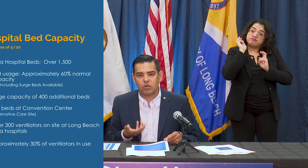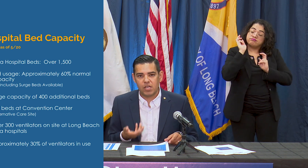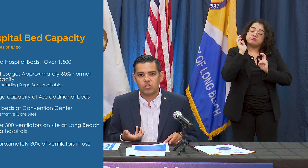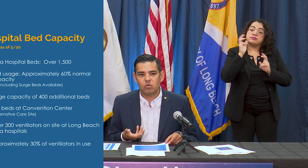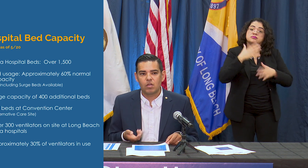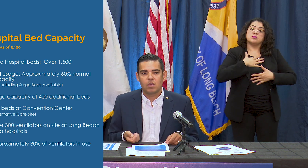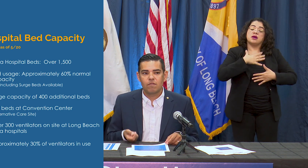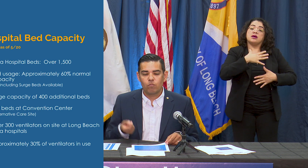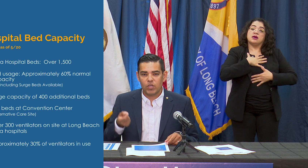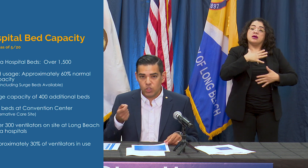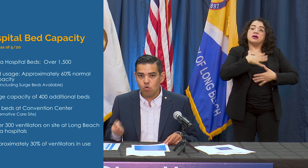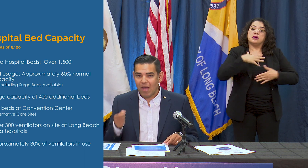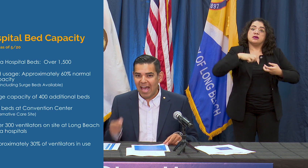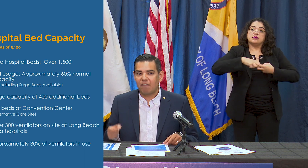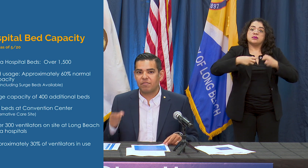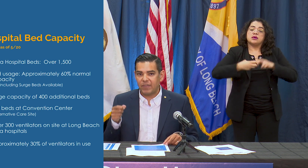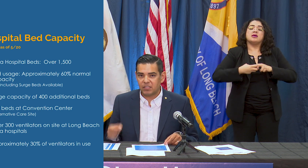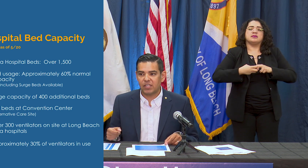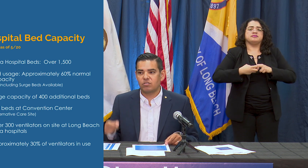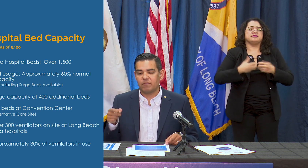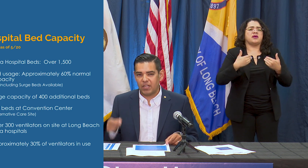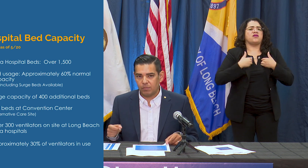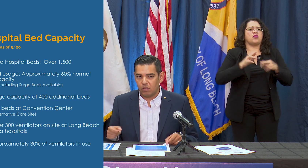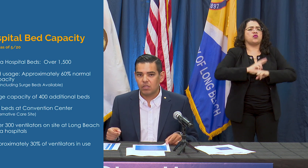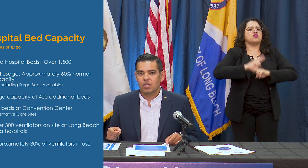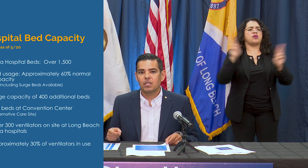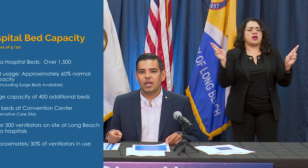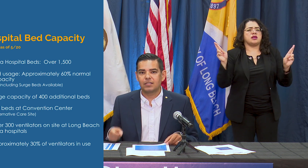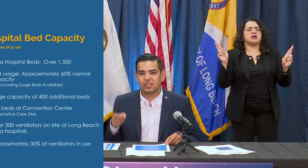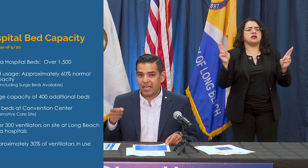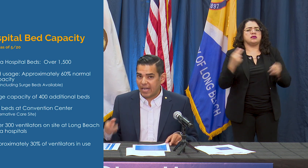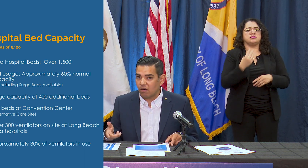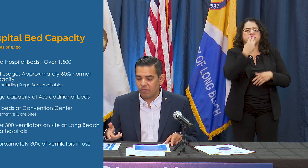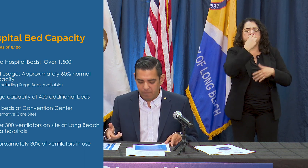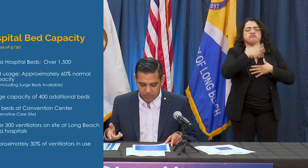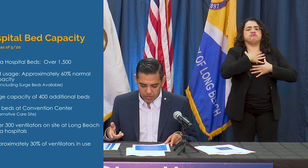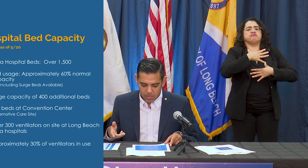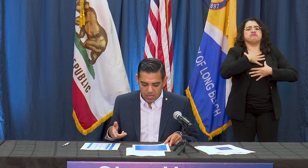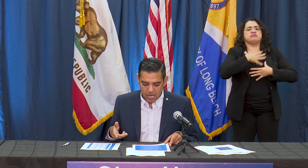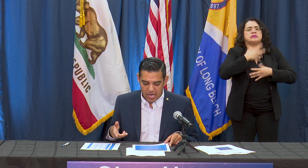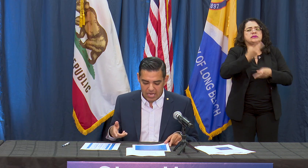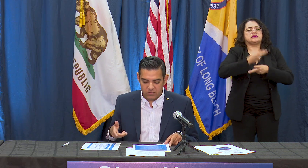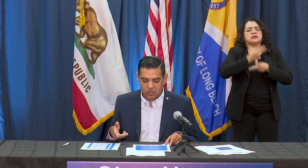issue we do have the ventilators available to take care of them and so